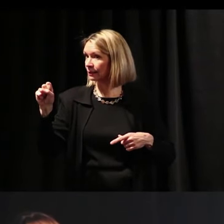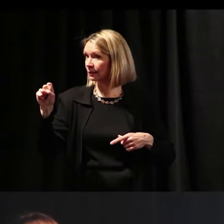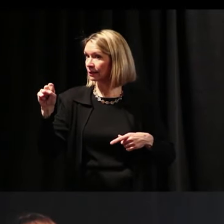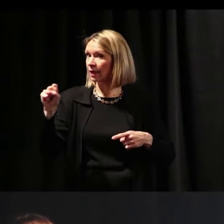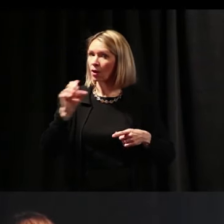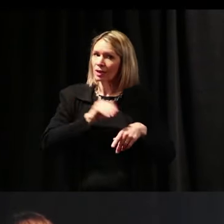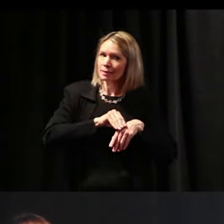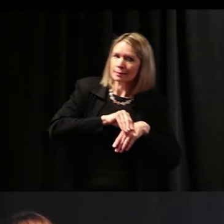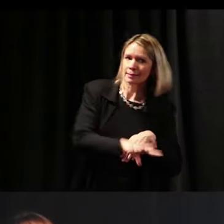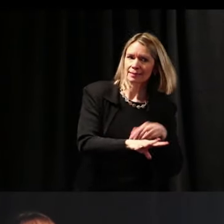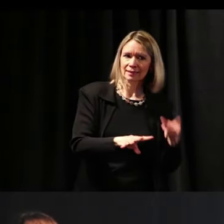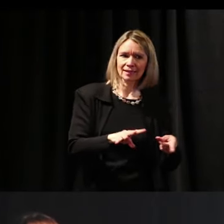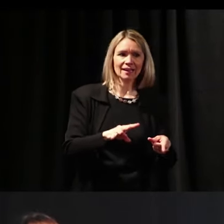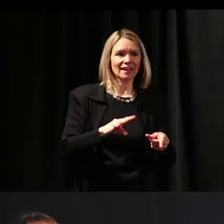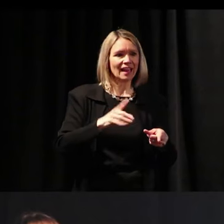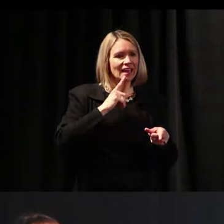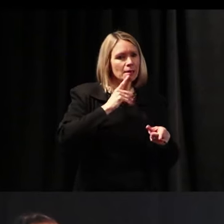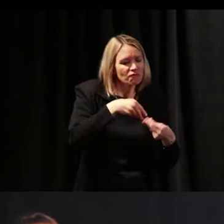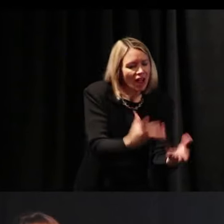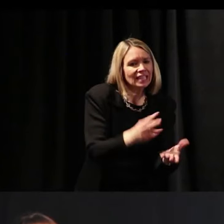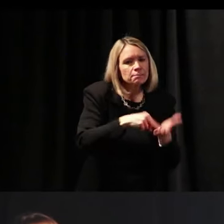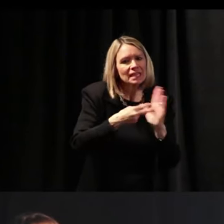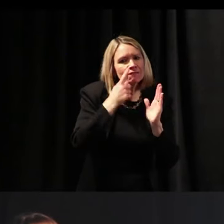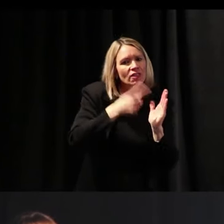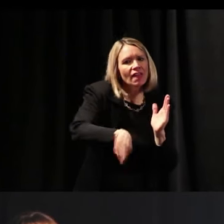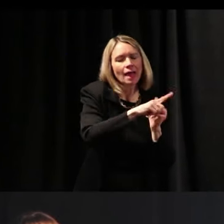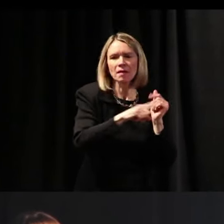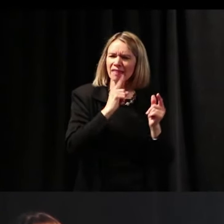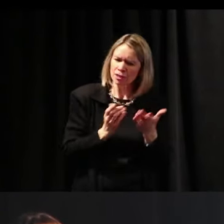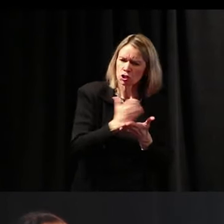And that's how our kids deserve to learn, just as much as the hearing ones.